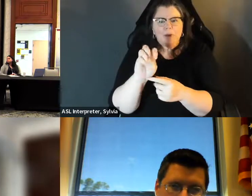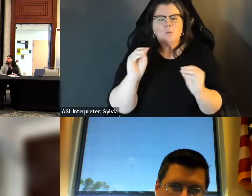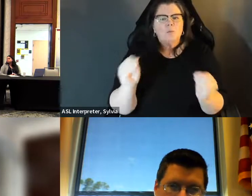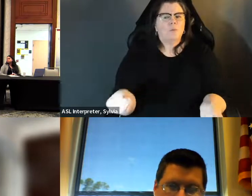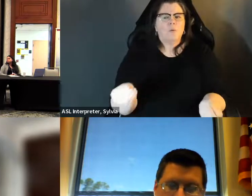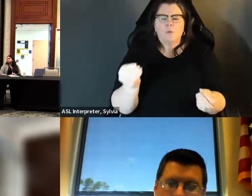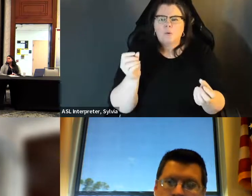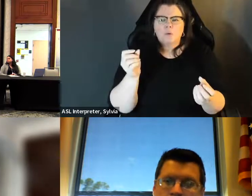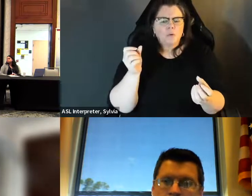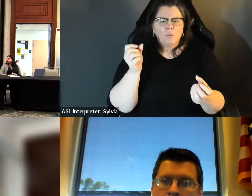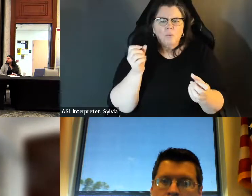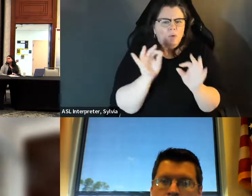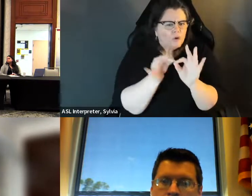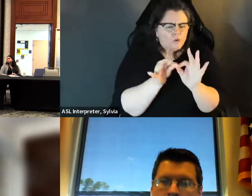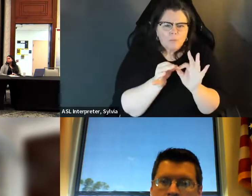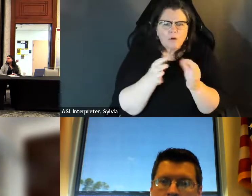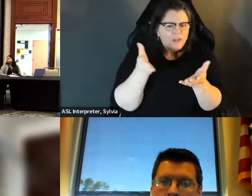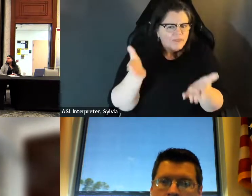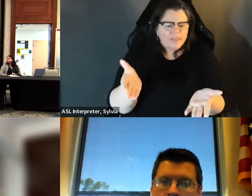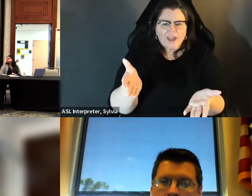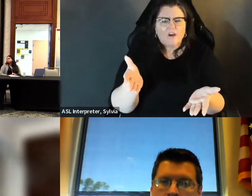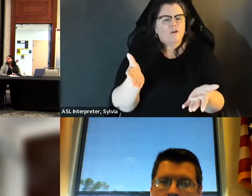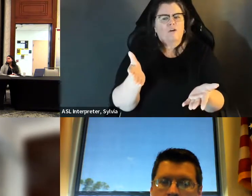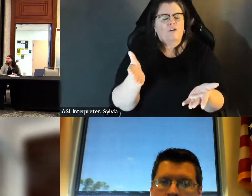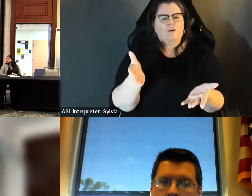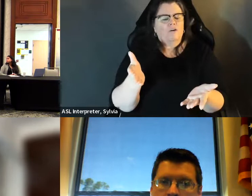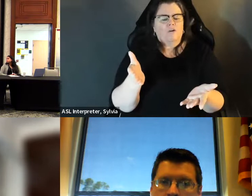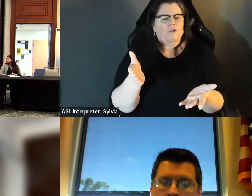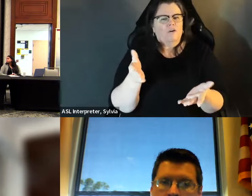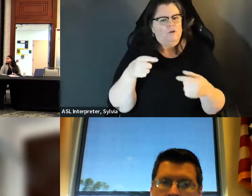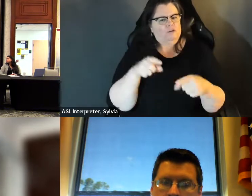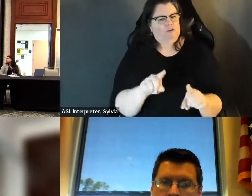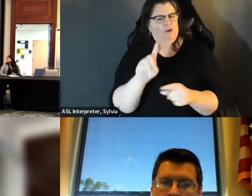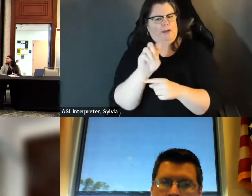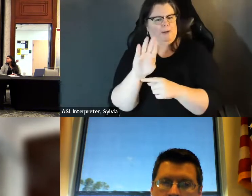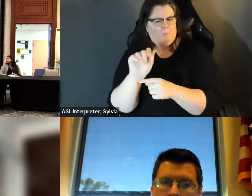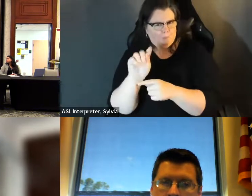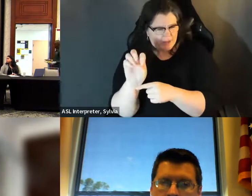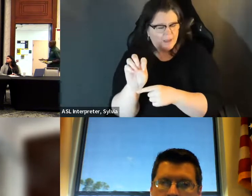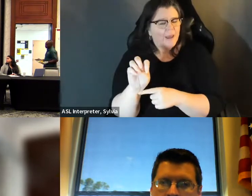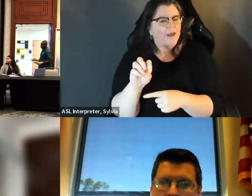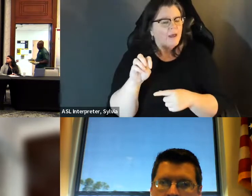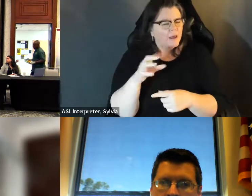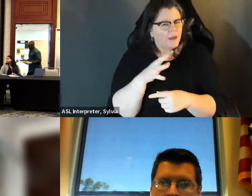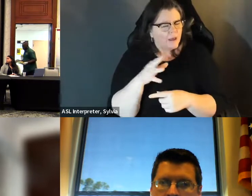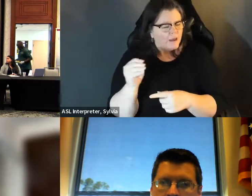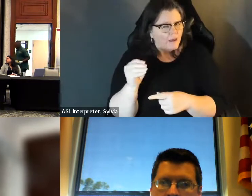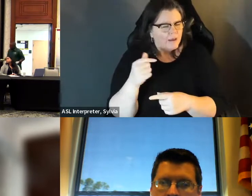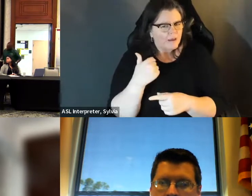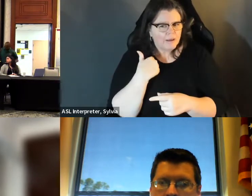There's no sign language for the deferred Jeff Holder. language for the deaf or hard of hearing community to obtain How are you doing to to obtain the communication accessibility I once had?